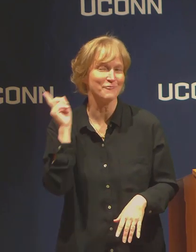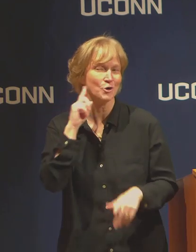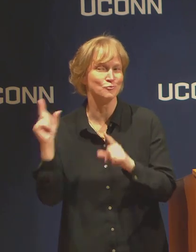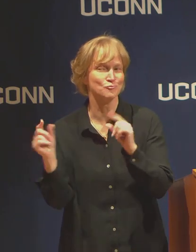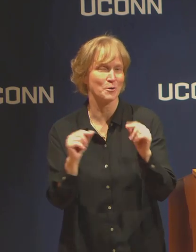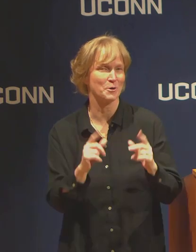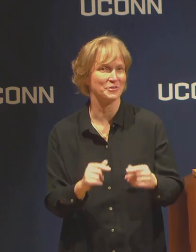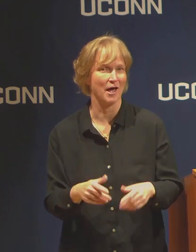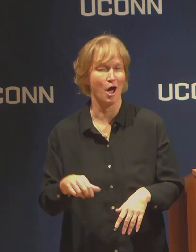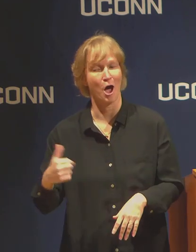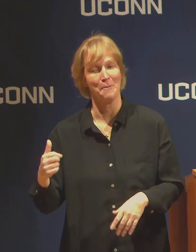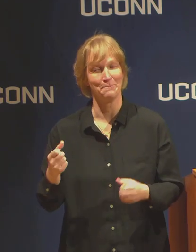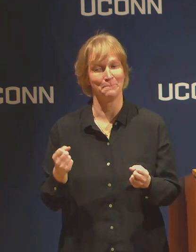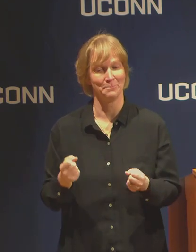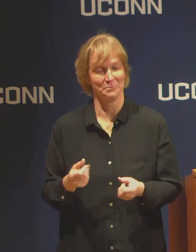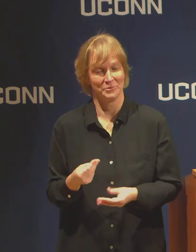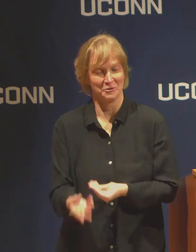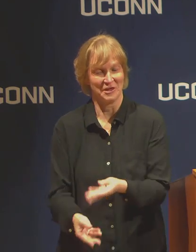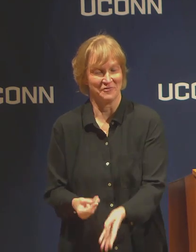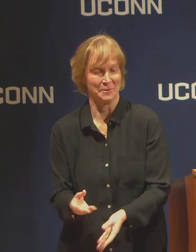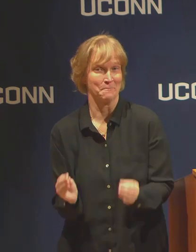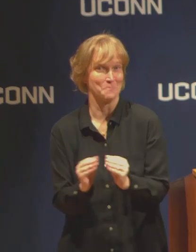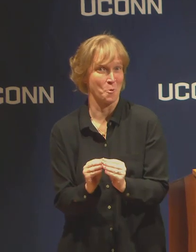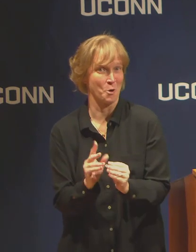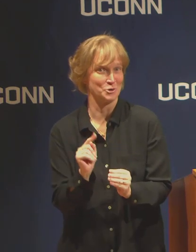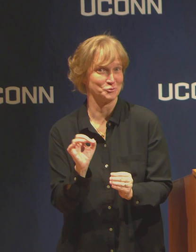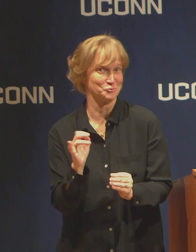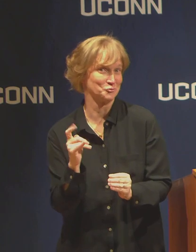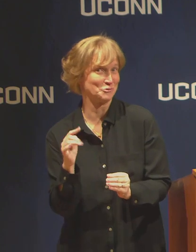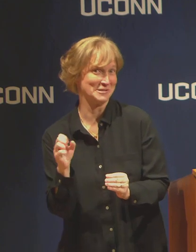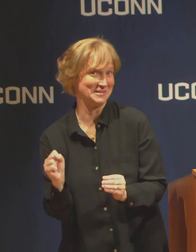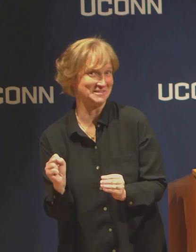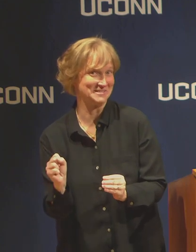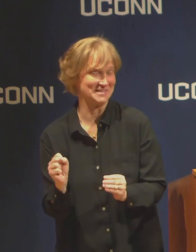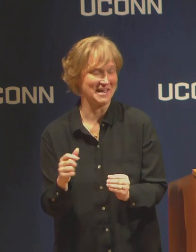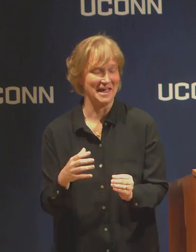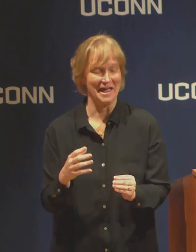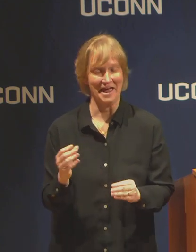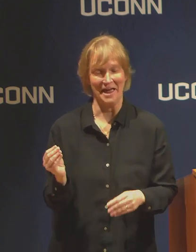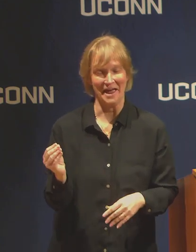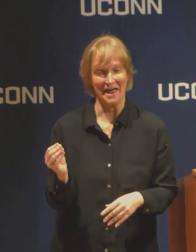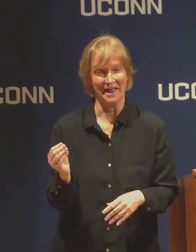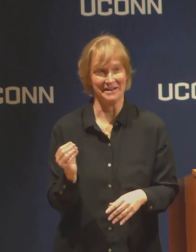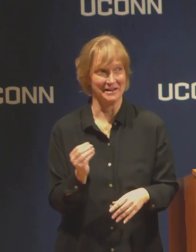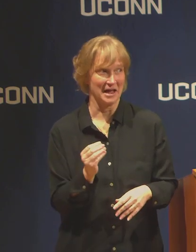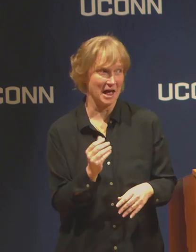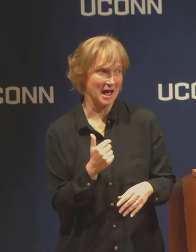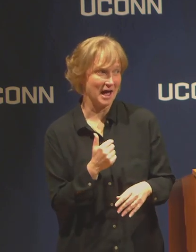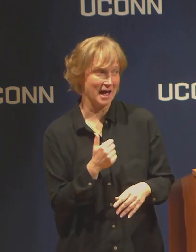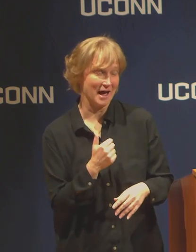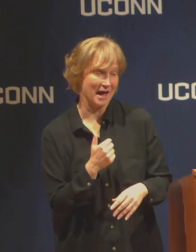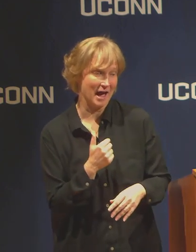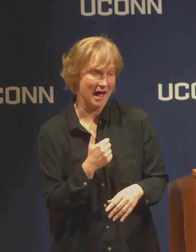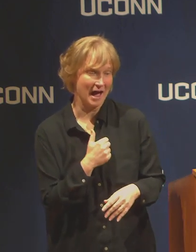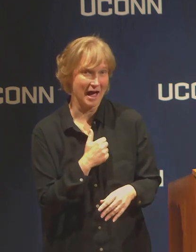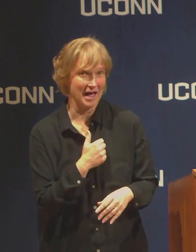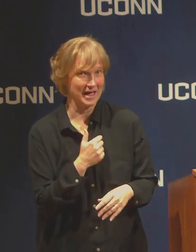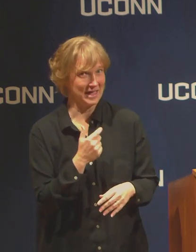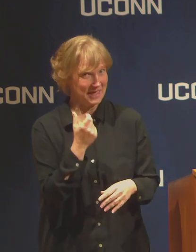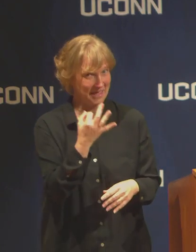and I've asked Jonathan, presuming it's healthy for everyone on campus, if he would be willing to visit the residence halls with